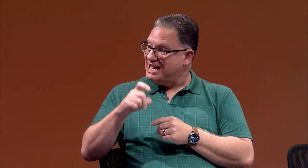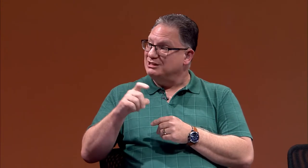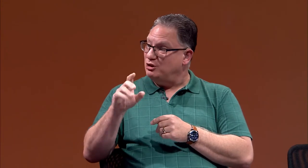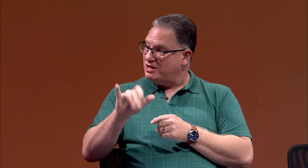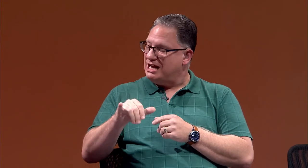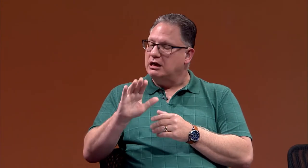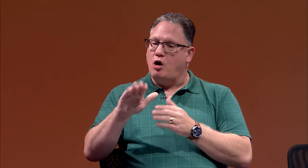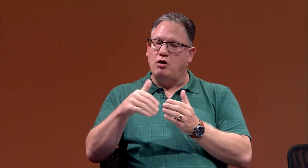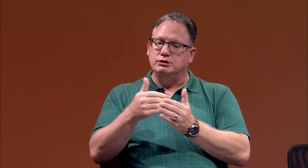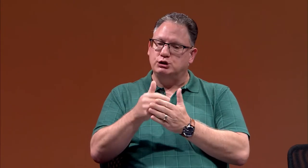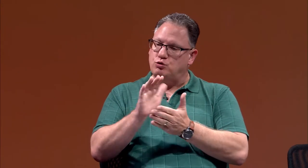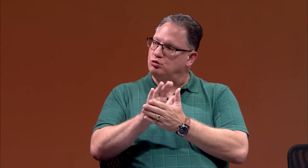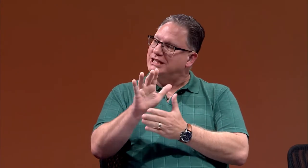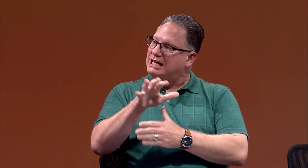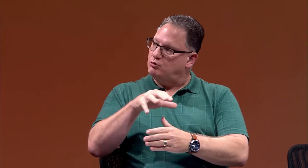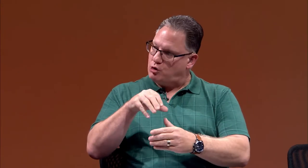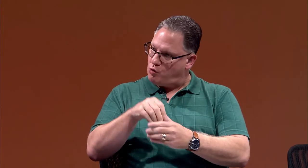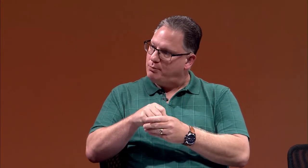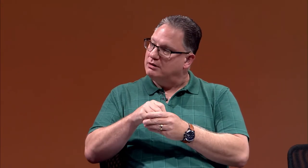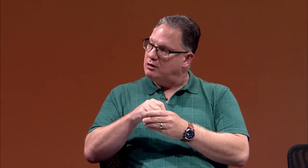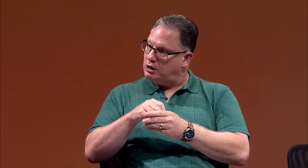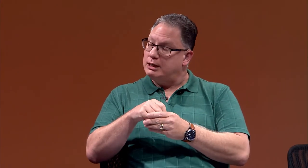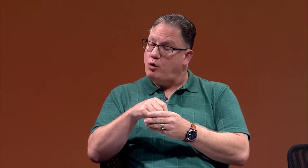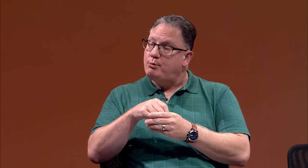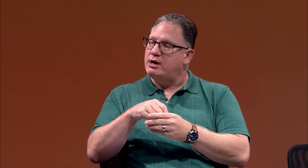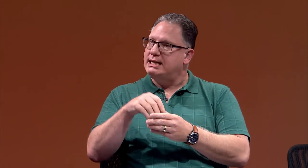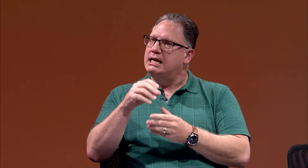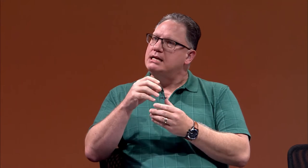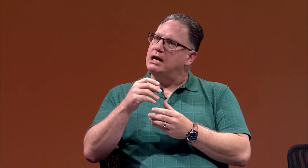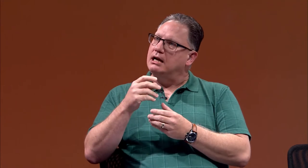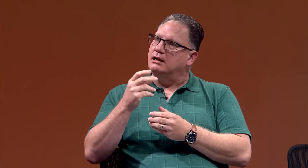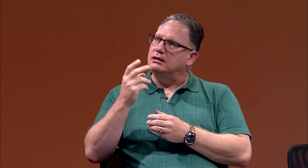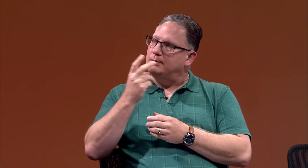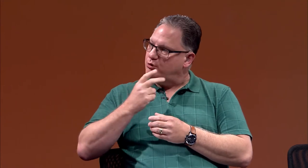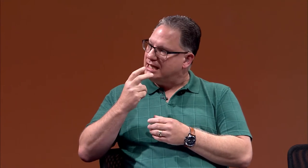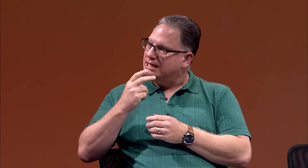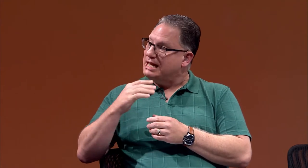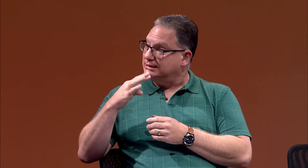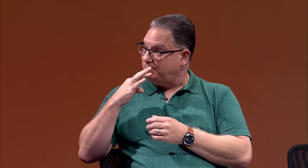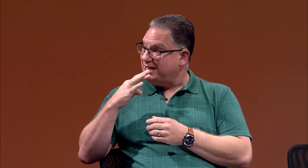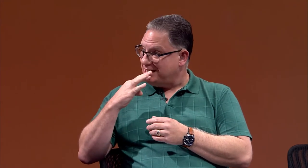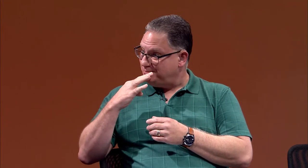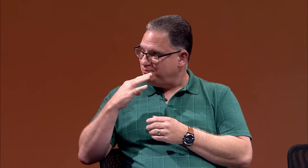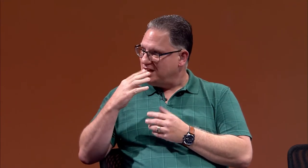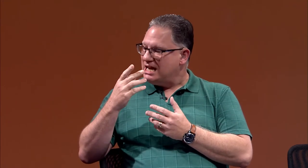they had to do that. All of the schools had to incorporate lip reading and speaking.